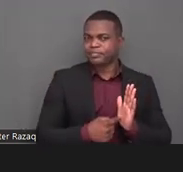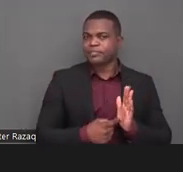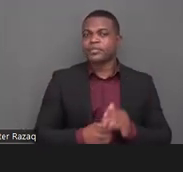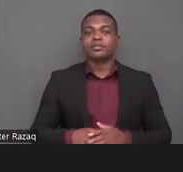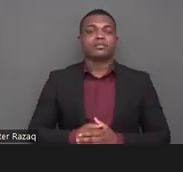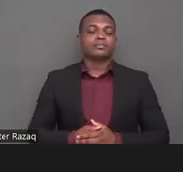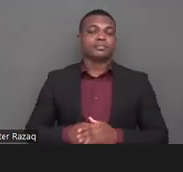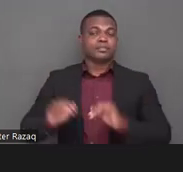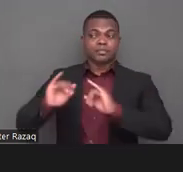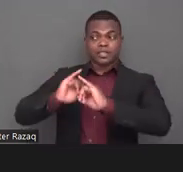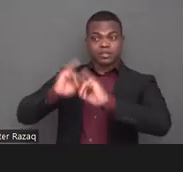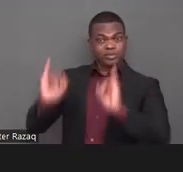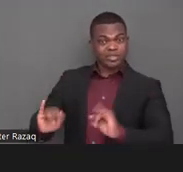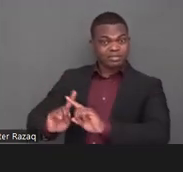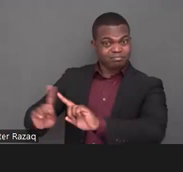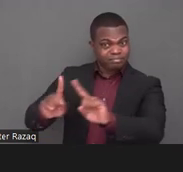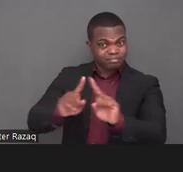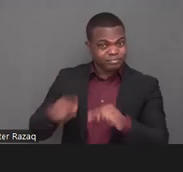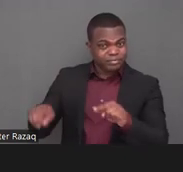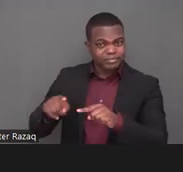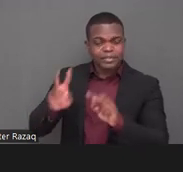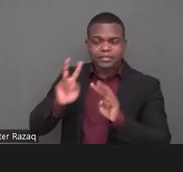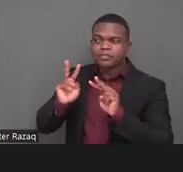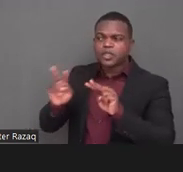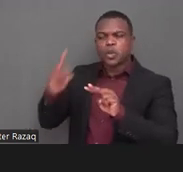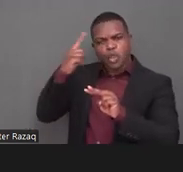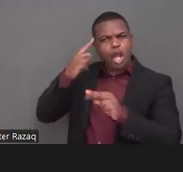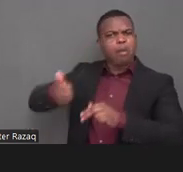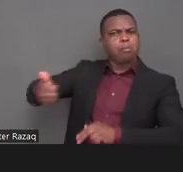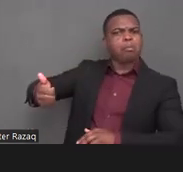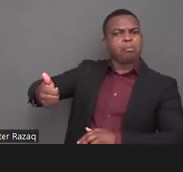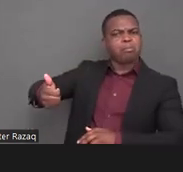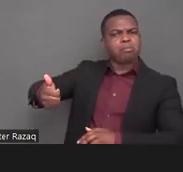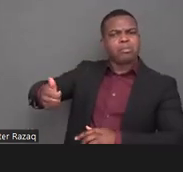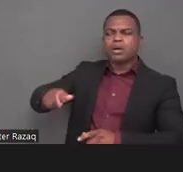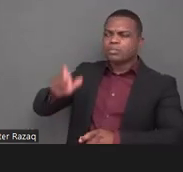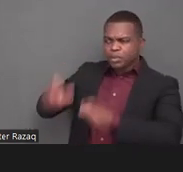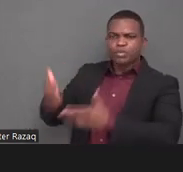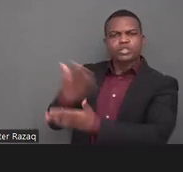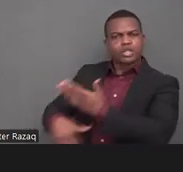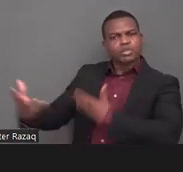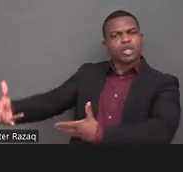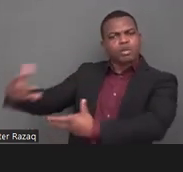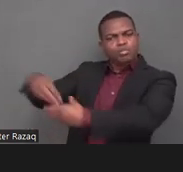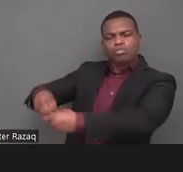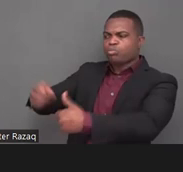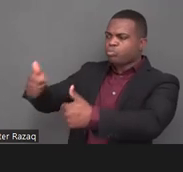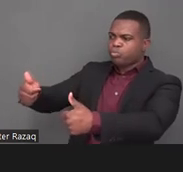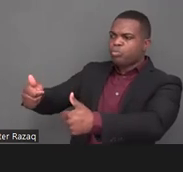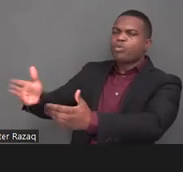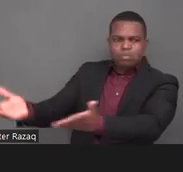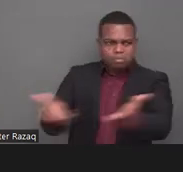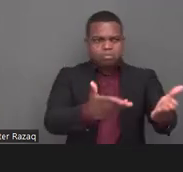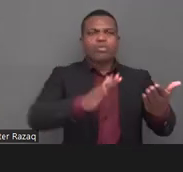such as short-term involuntary hospitalization community treatment orders and forms of housing